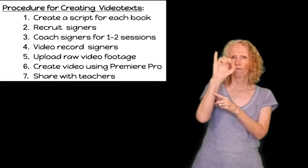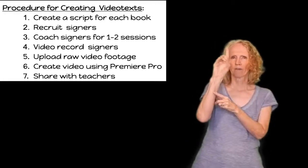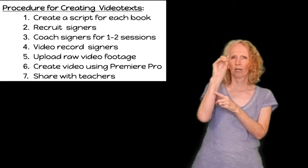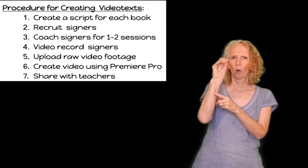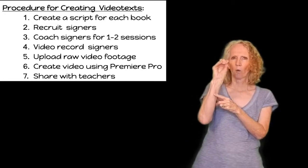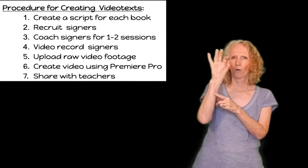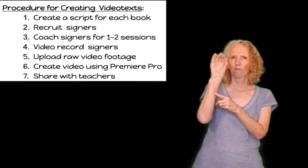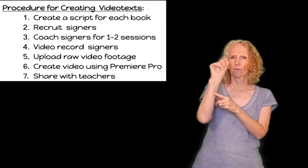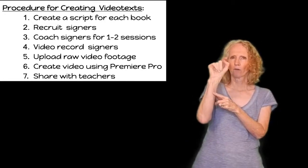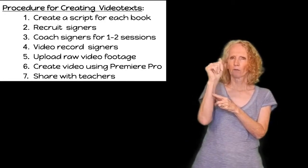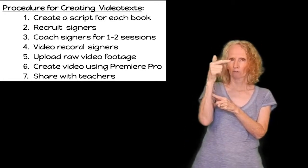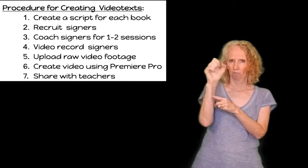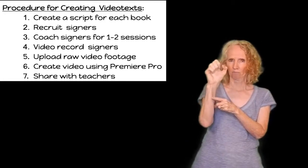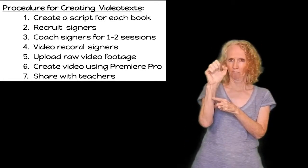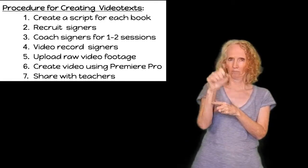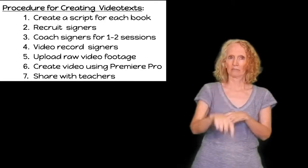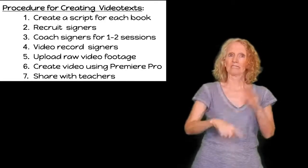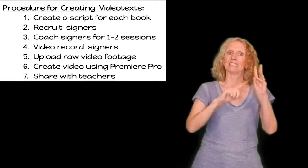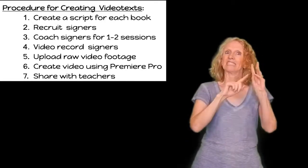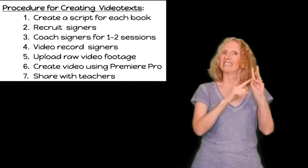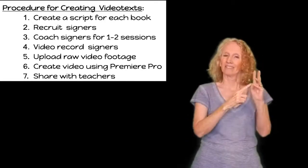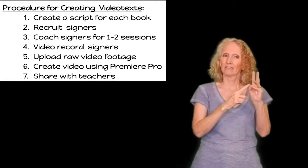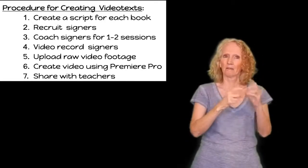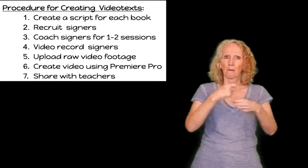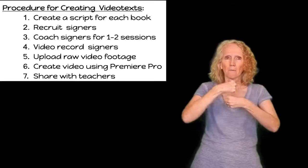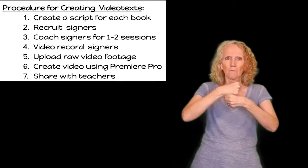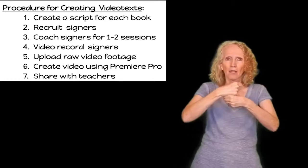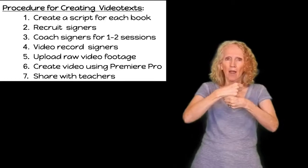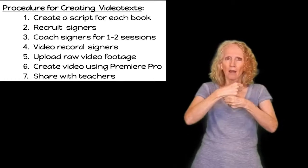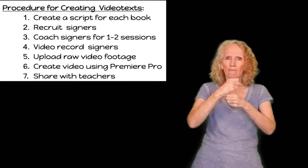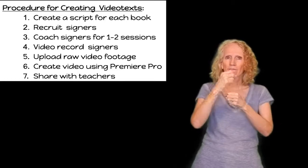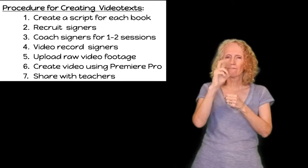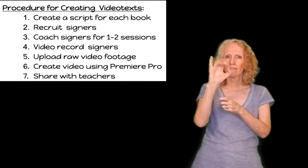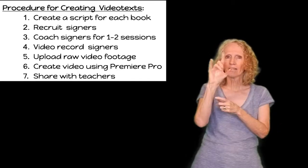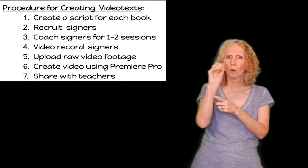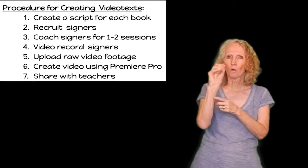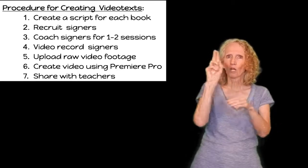footage